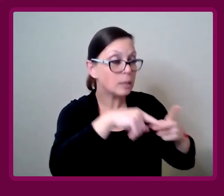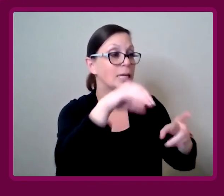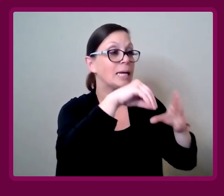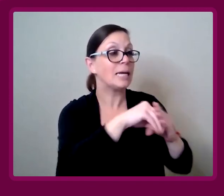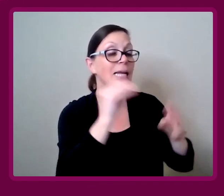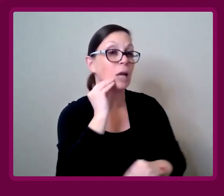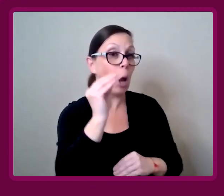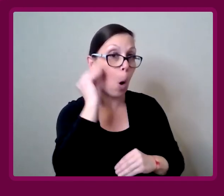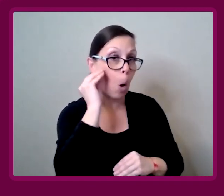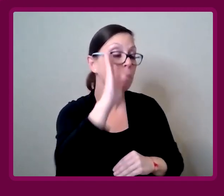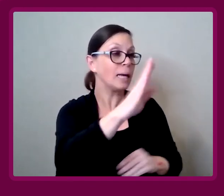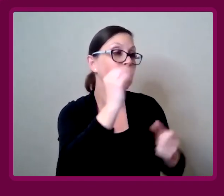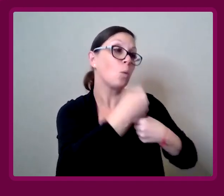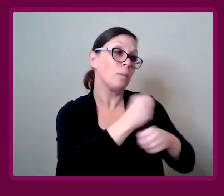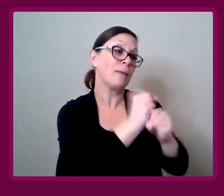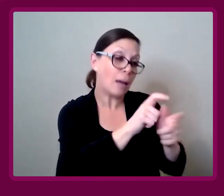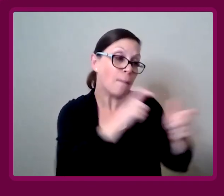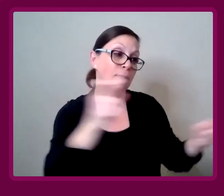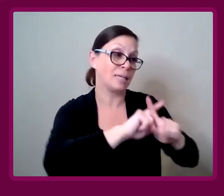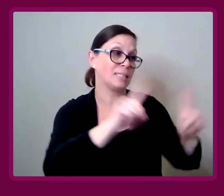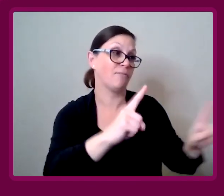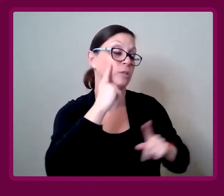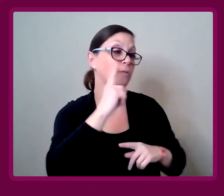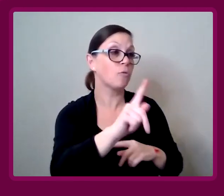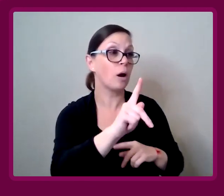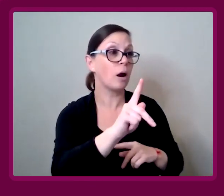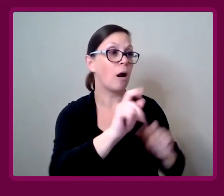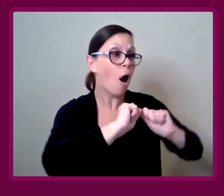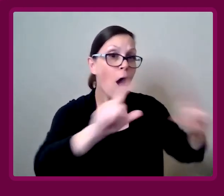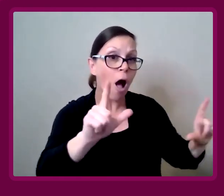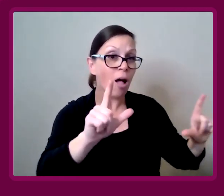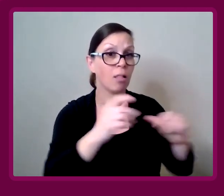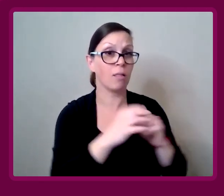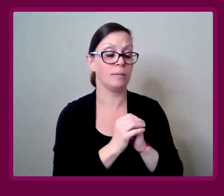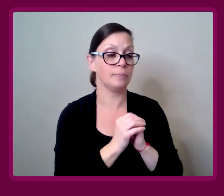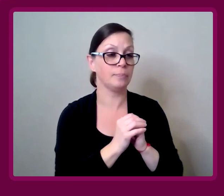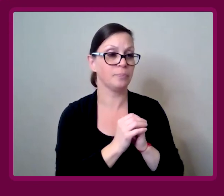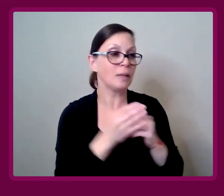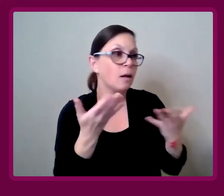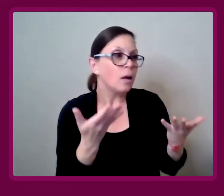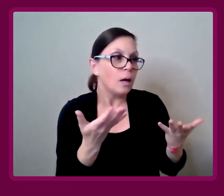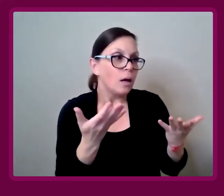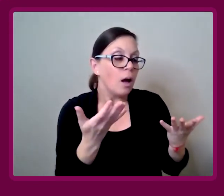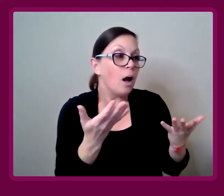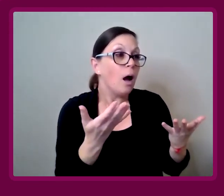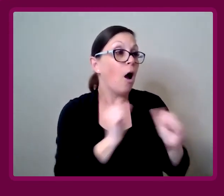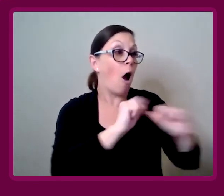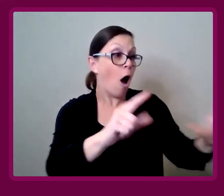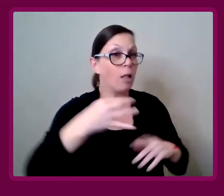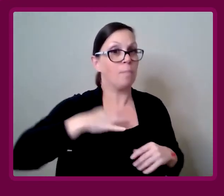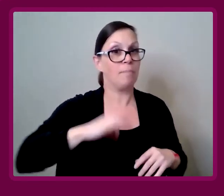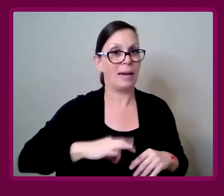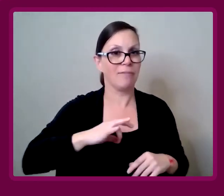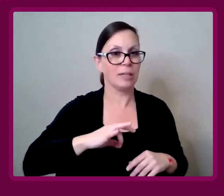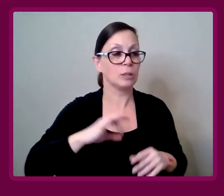in our homes, it's going to make a world of difference for everyone. Ashley Inkumsah: Because at the end of the day, everyone benefits